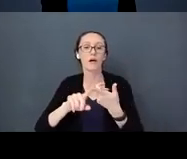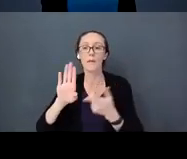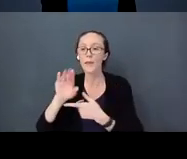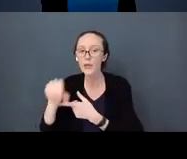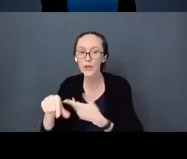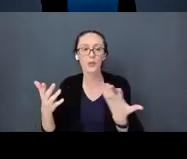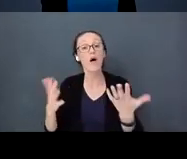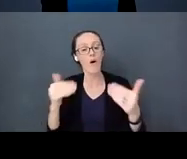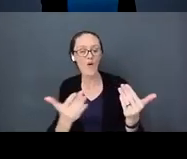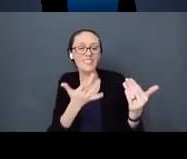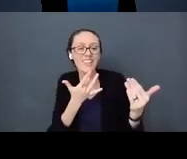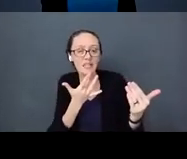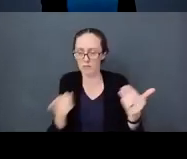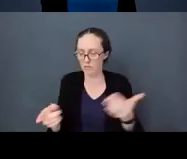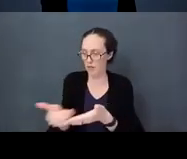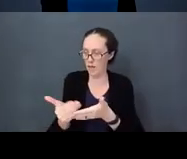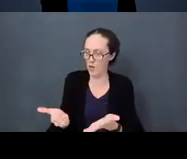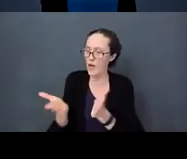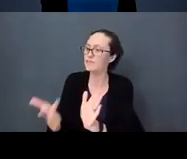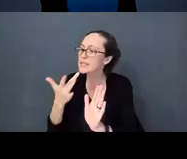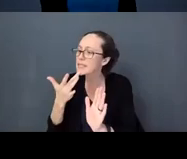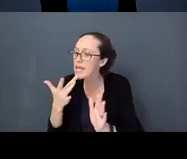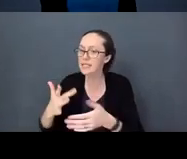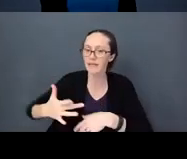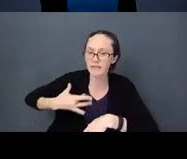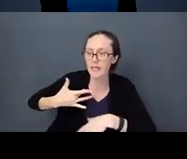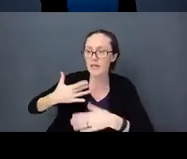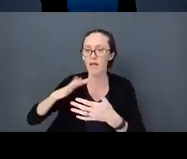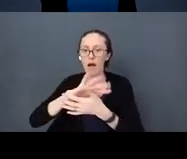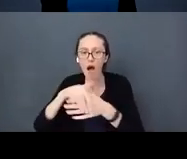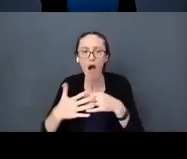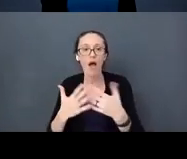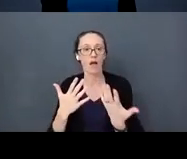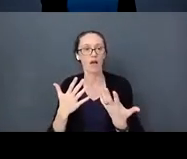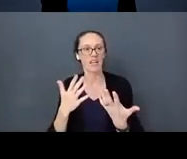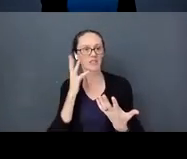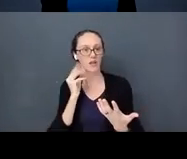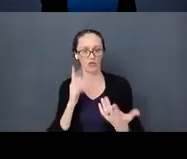it.” Let the baby taste it, feel it. Those are real life experiences. What does that feel like?